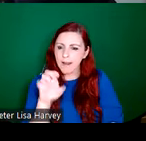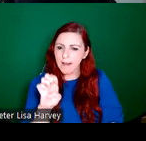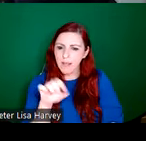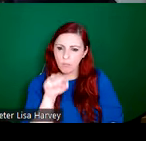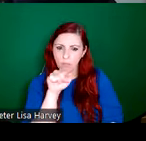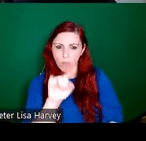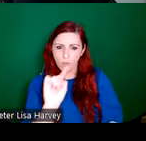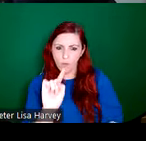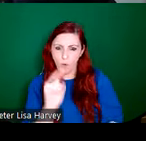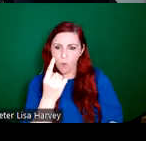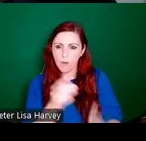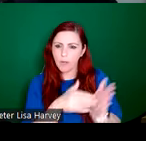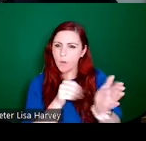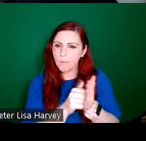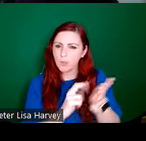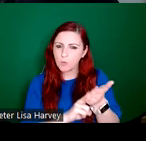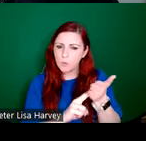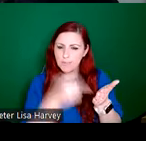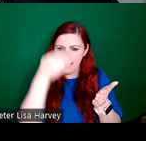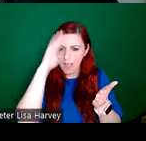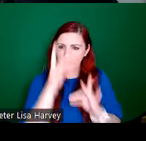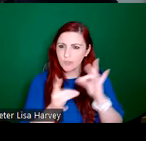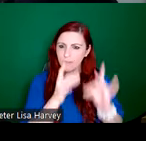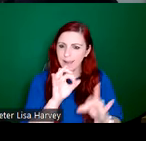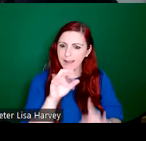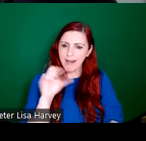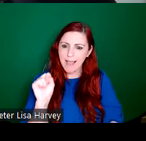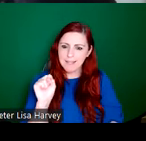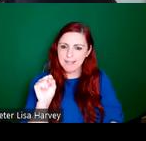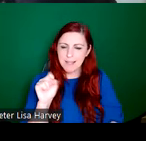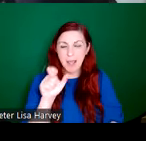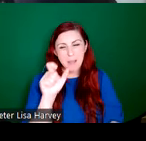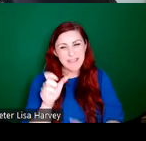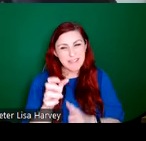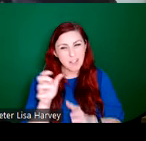Irish-made glass. And this is maybe an exaggeration or creative marketing